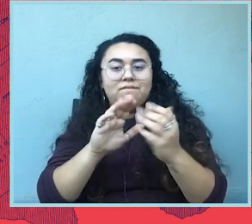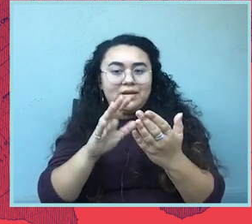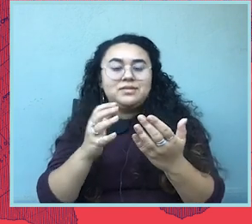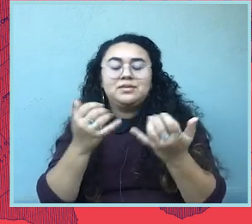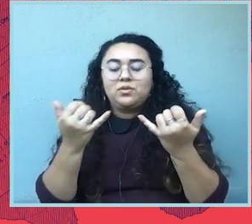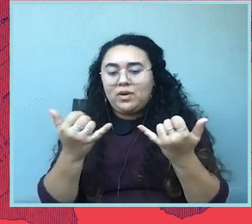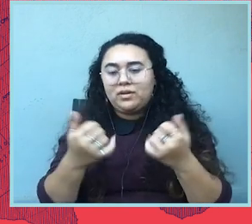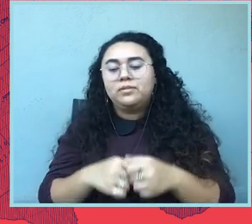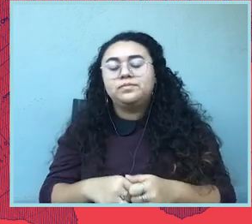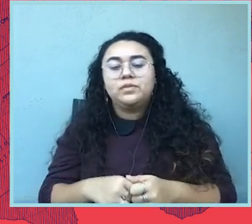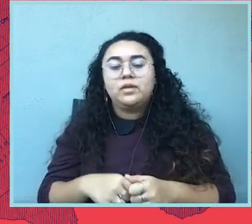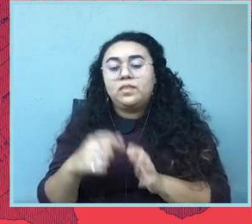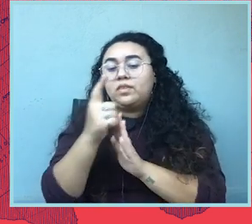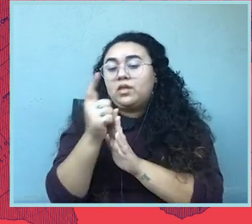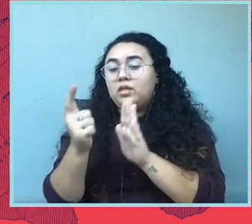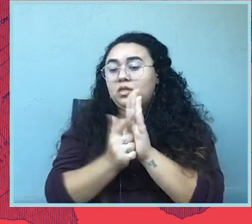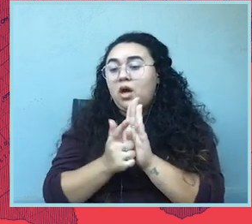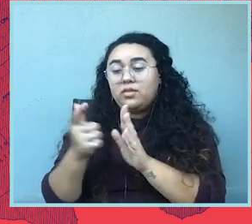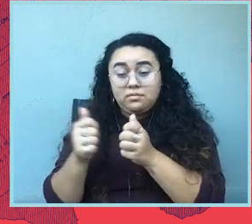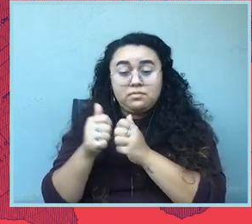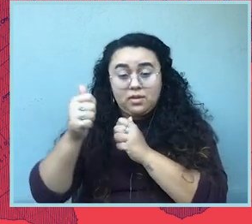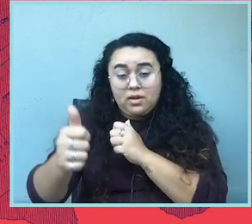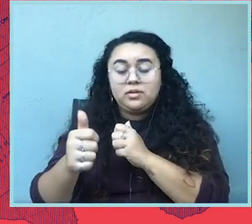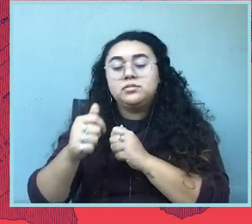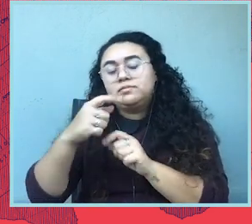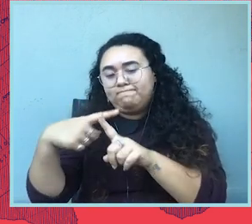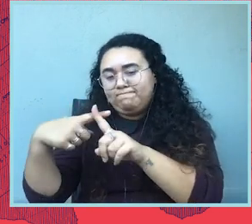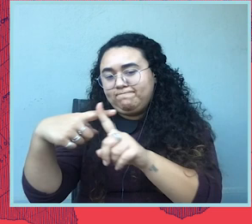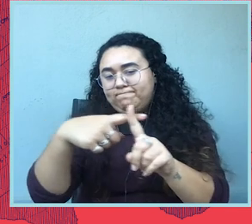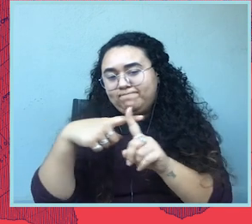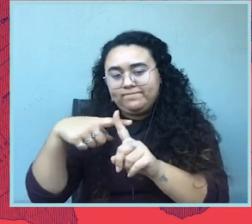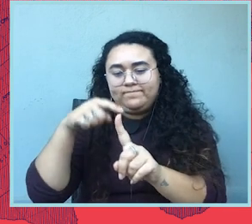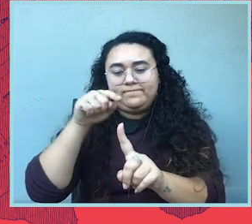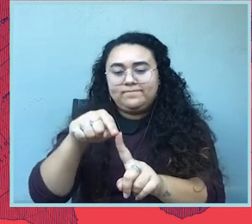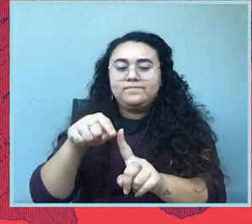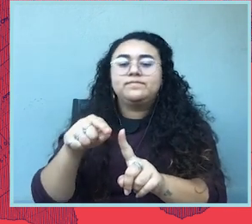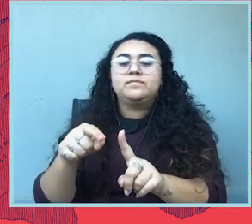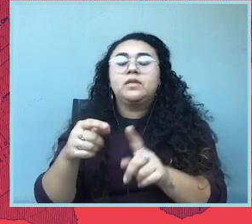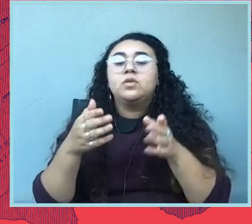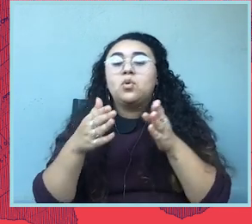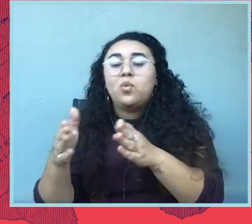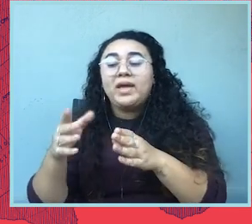The law takes precise aim, as I mentioned, of the very means of participation that Black